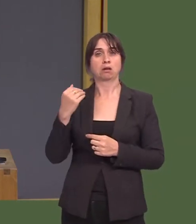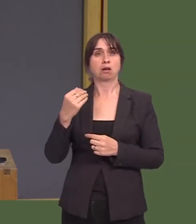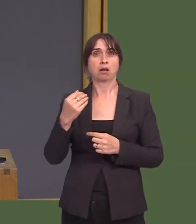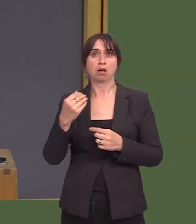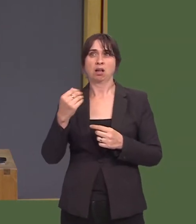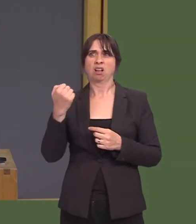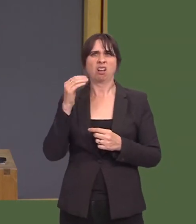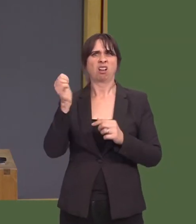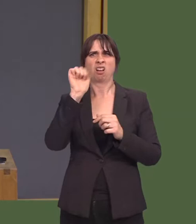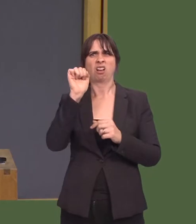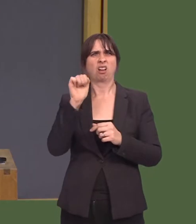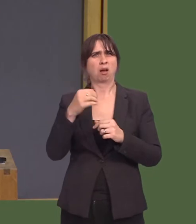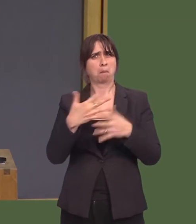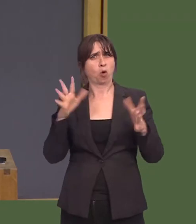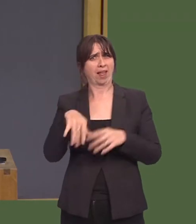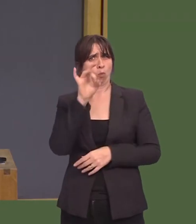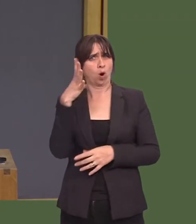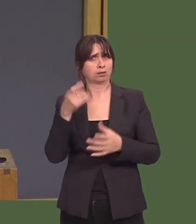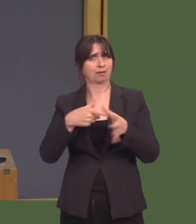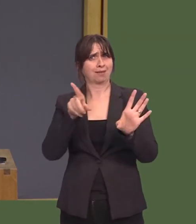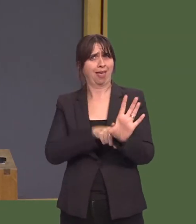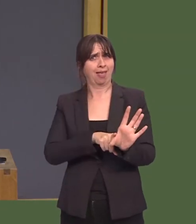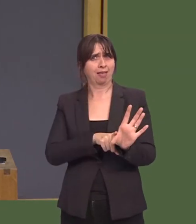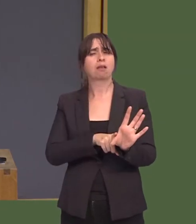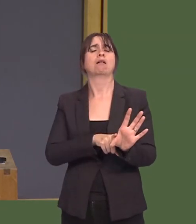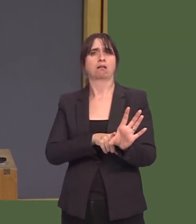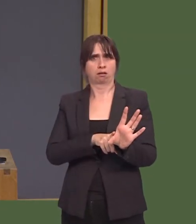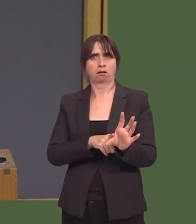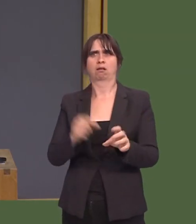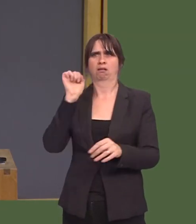And one of the principle concerns about this is these calls offering high-cost credit.